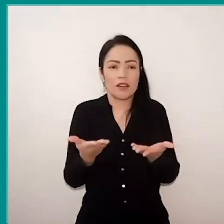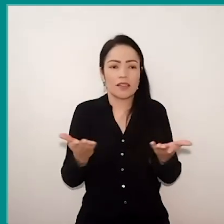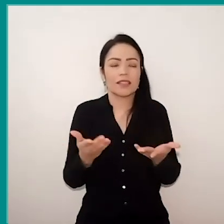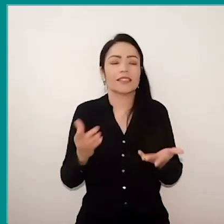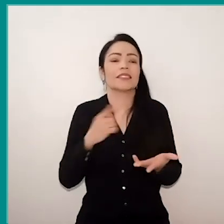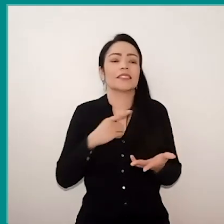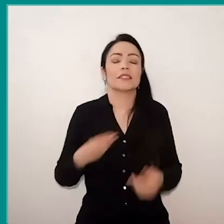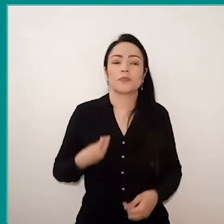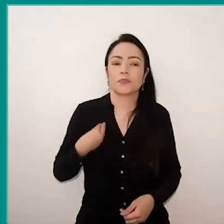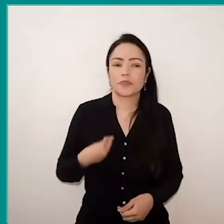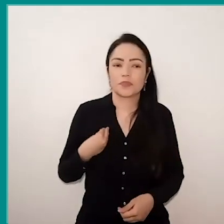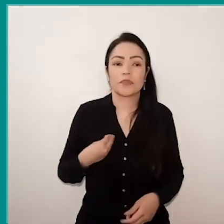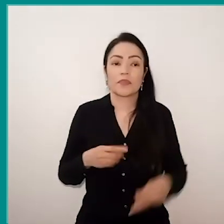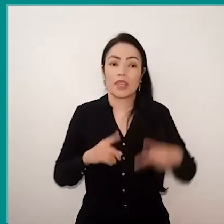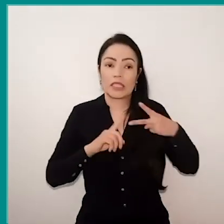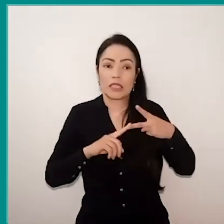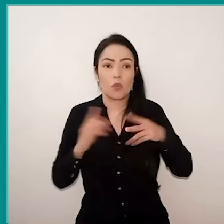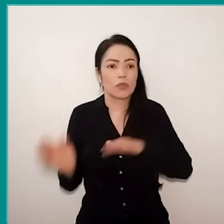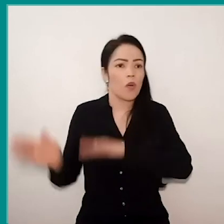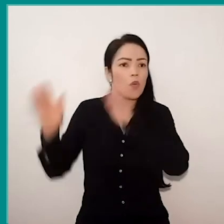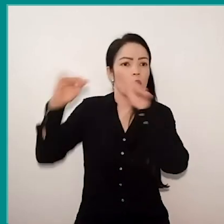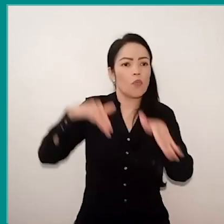of this second wave that actually it's a feeling of a wave